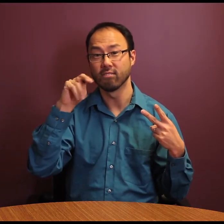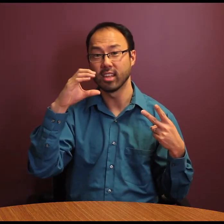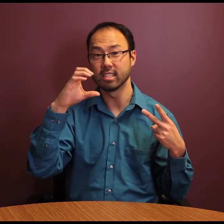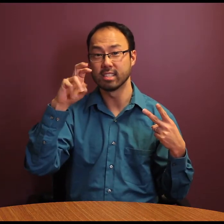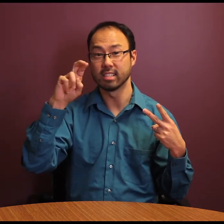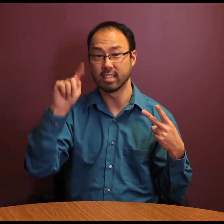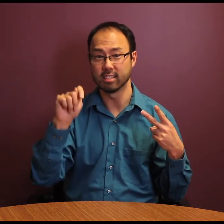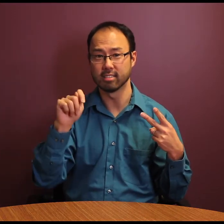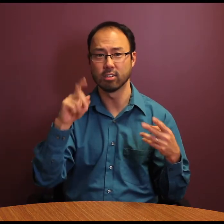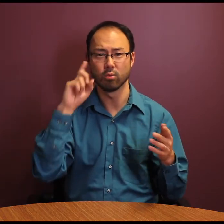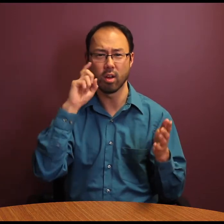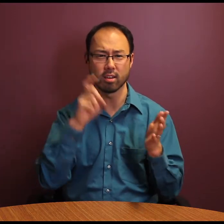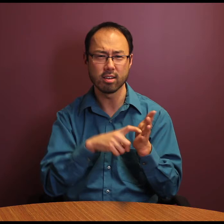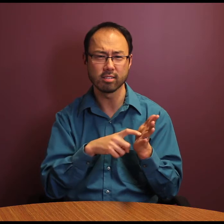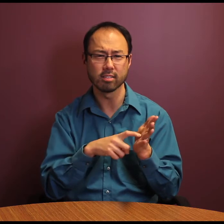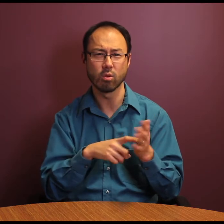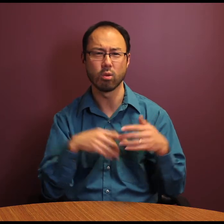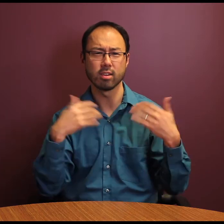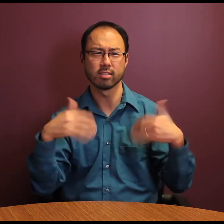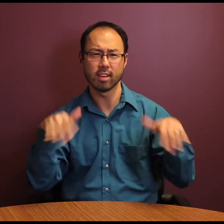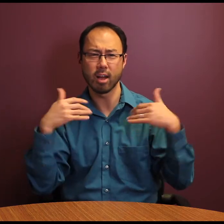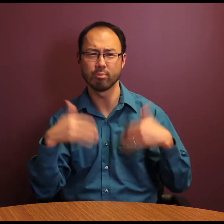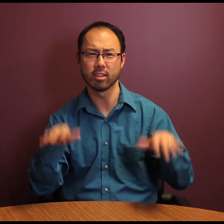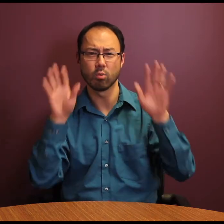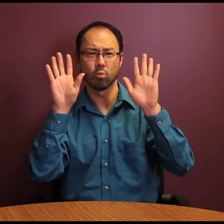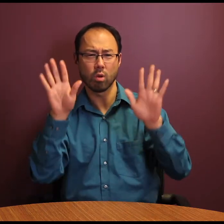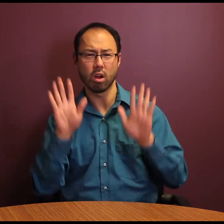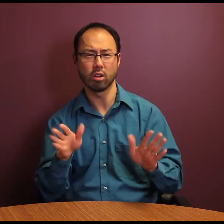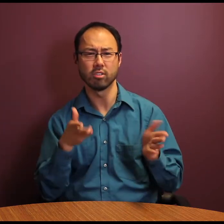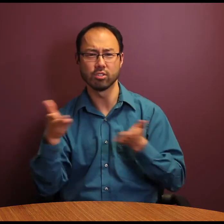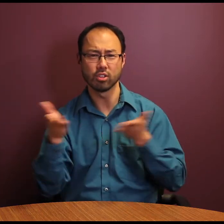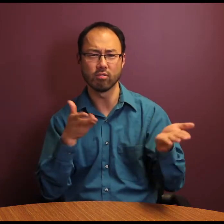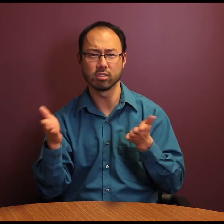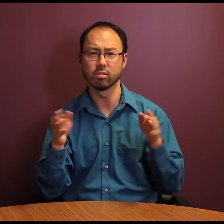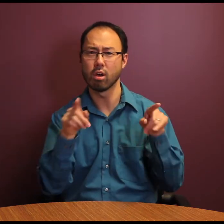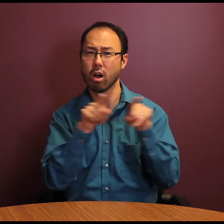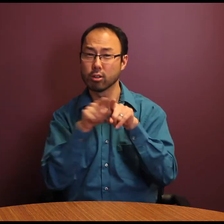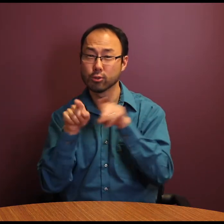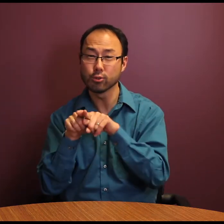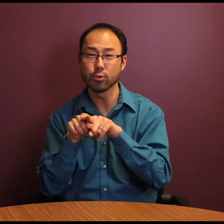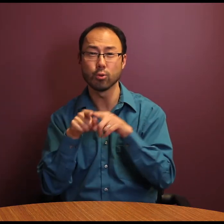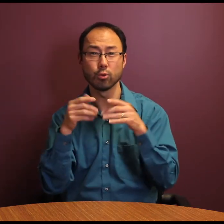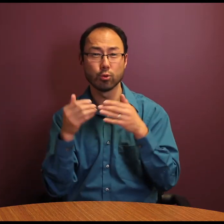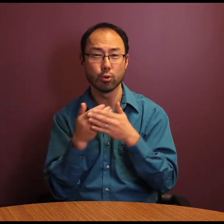And congratulations to Nancy Vincent in recognition of her exemplary and groundbreaking achievements